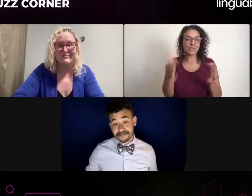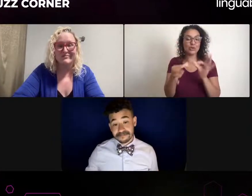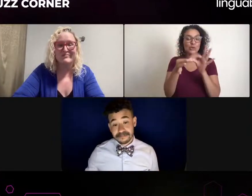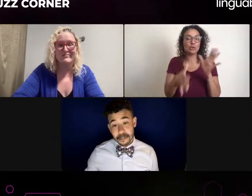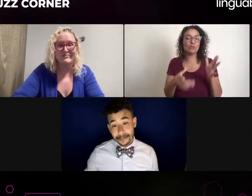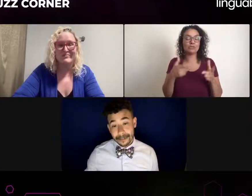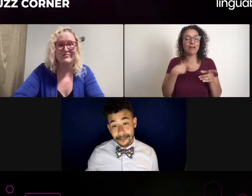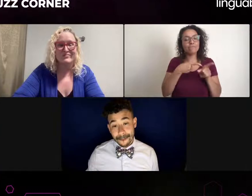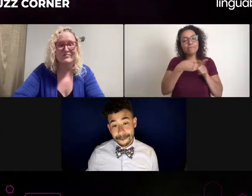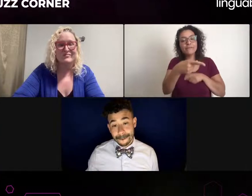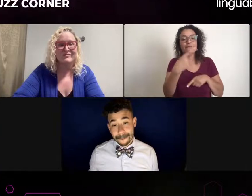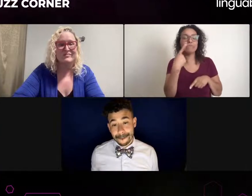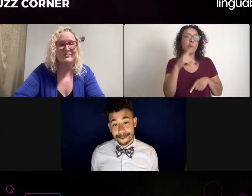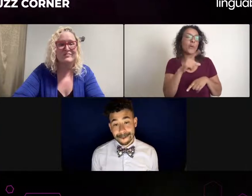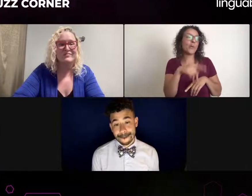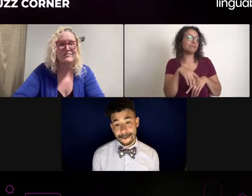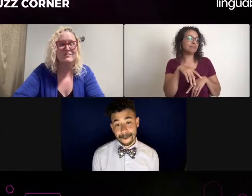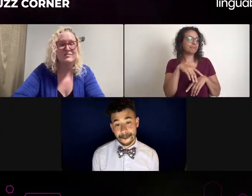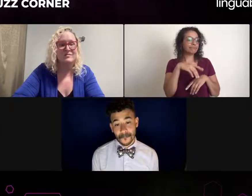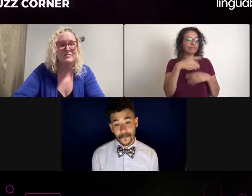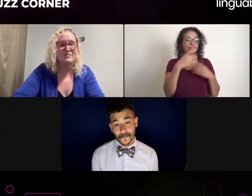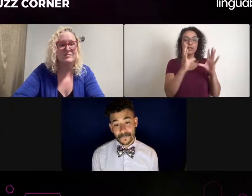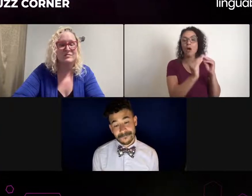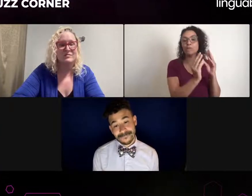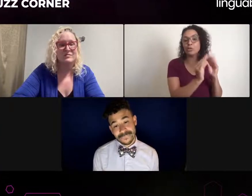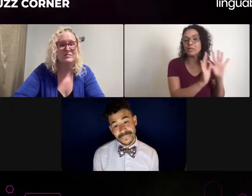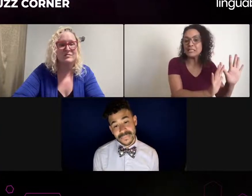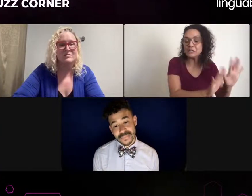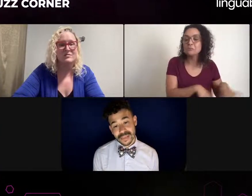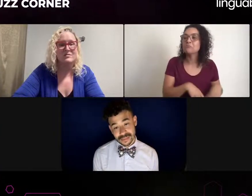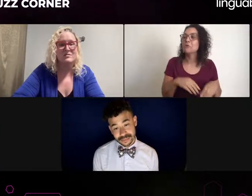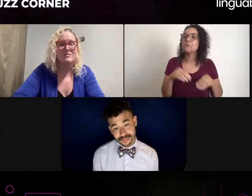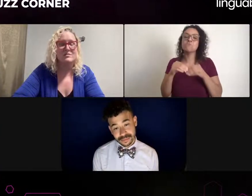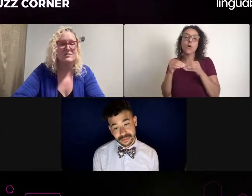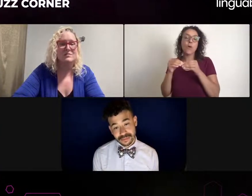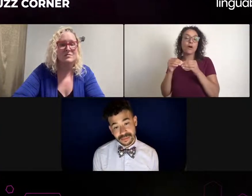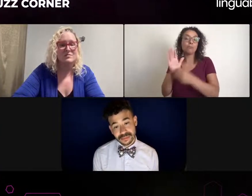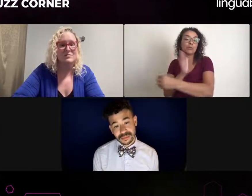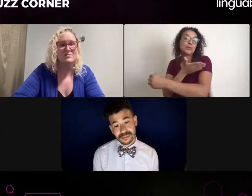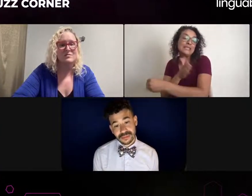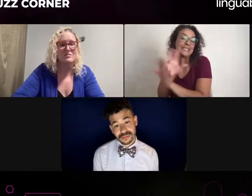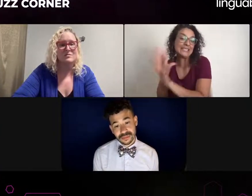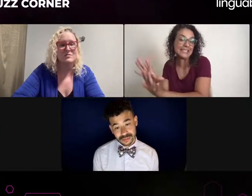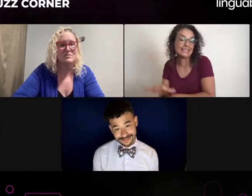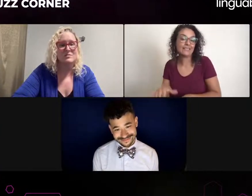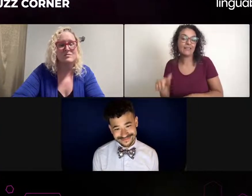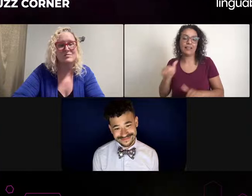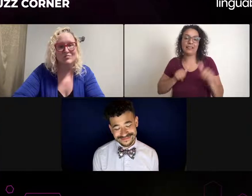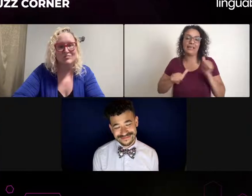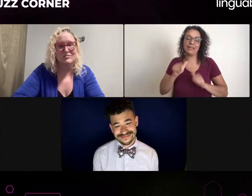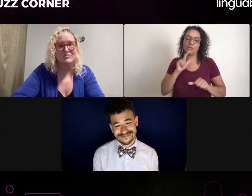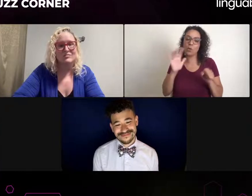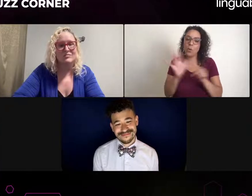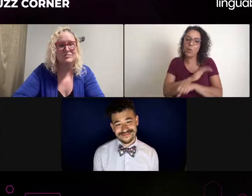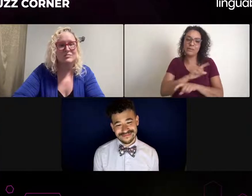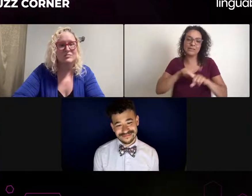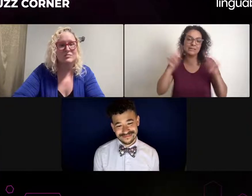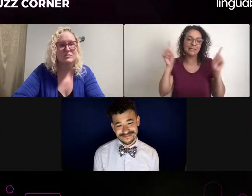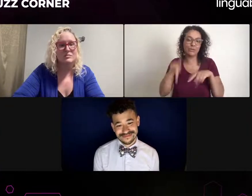I'm wondering, too, what are you looking for in an interpreter? And when do you feel like the interpreter actually fits you?